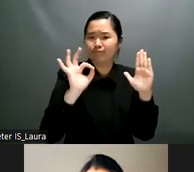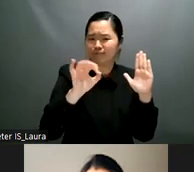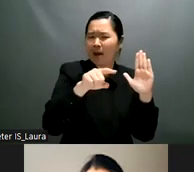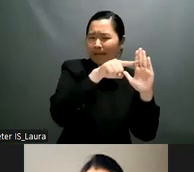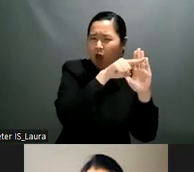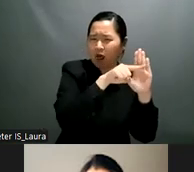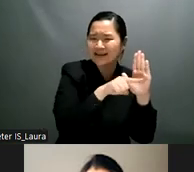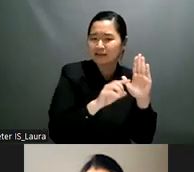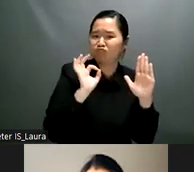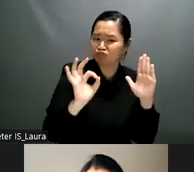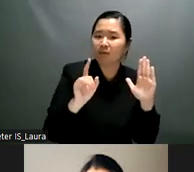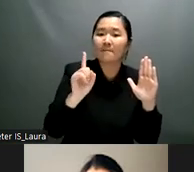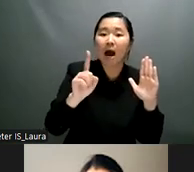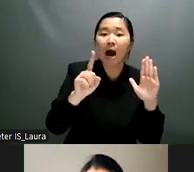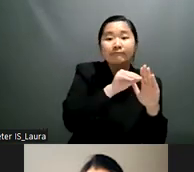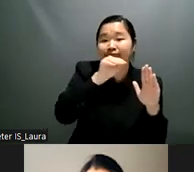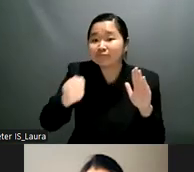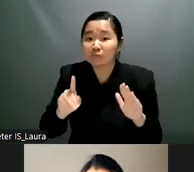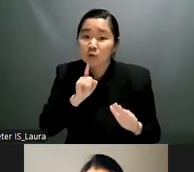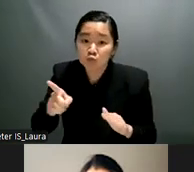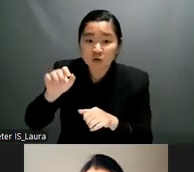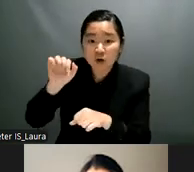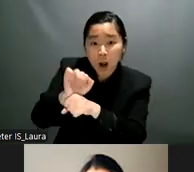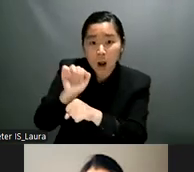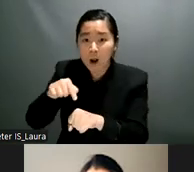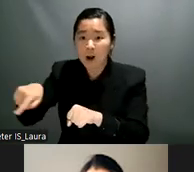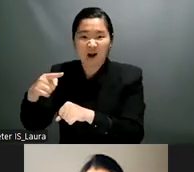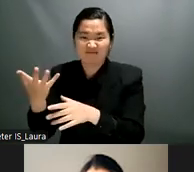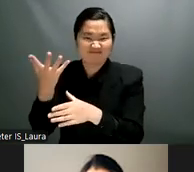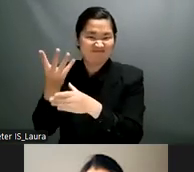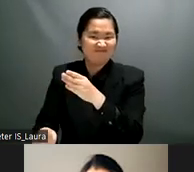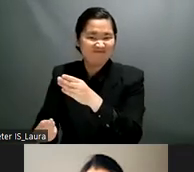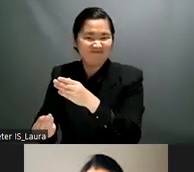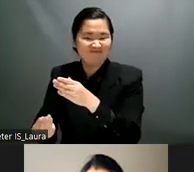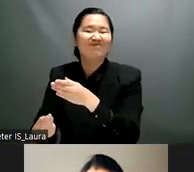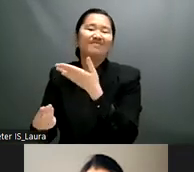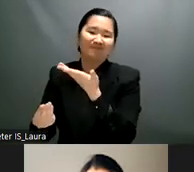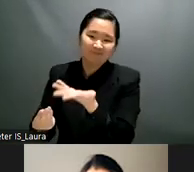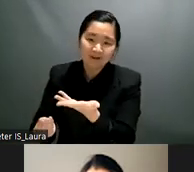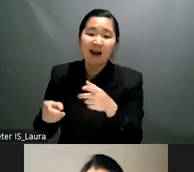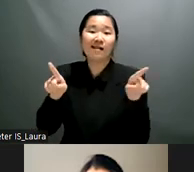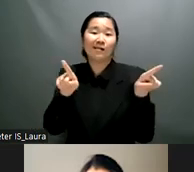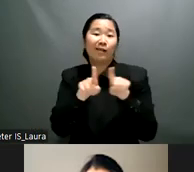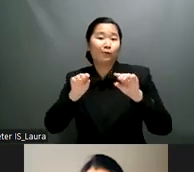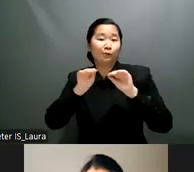also looking at employment for example or around social protection so that is something else that i